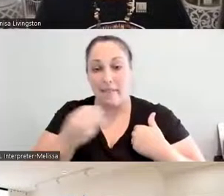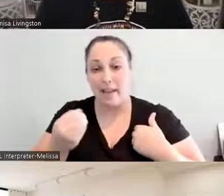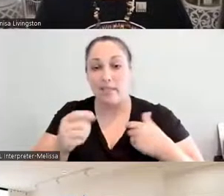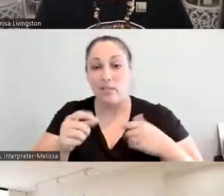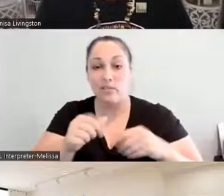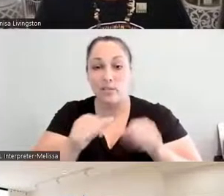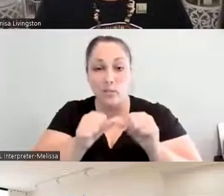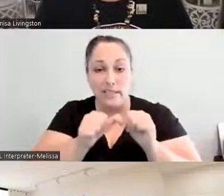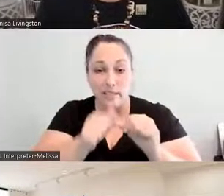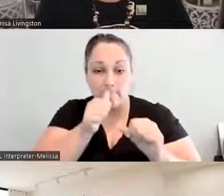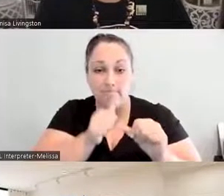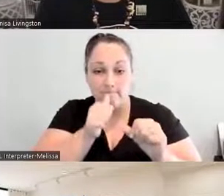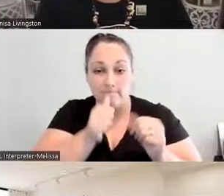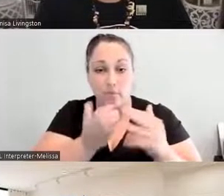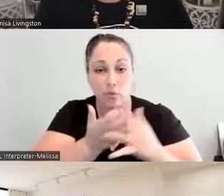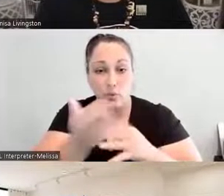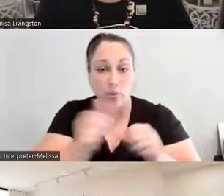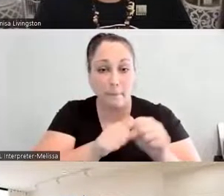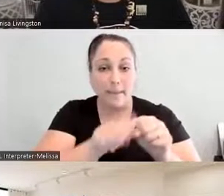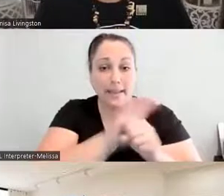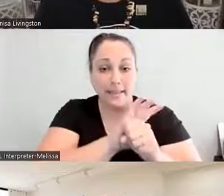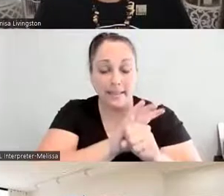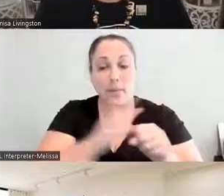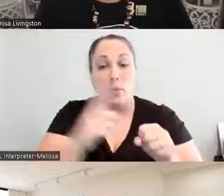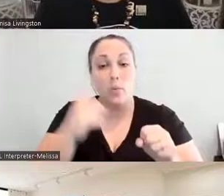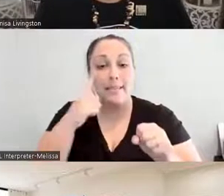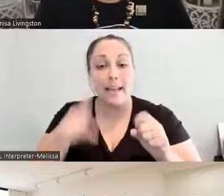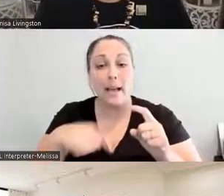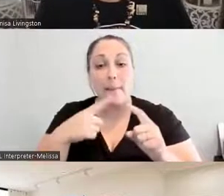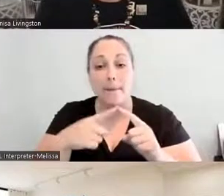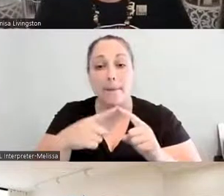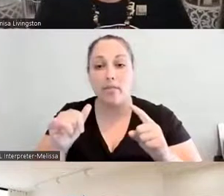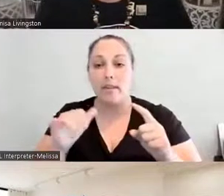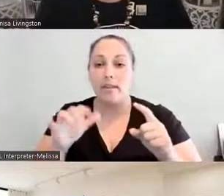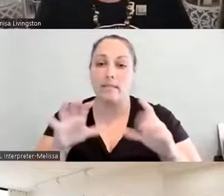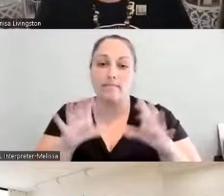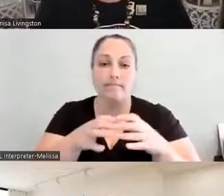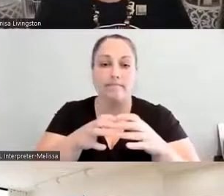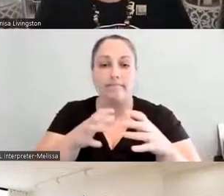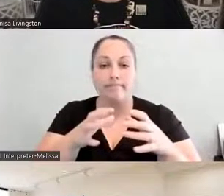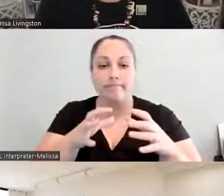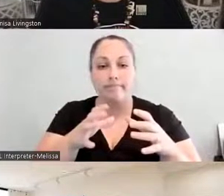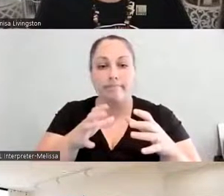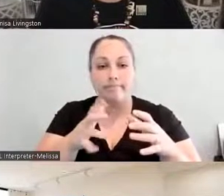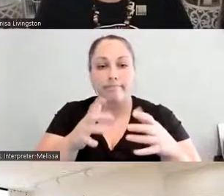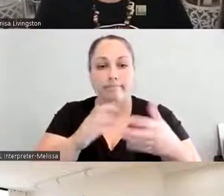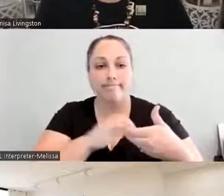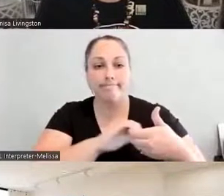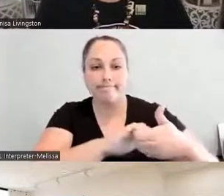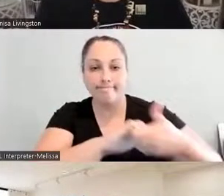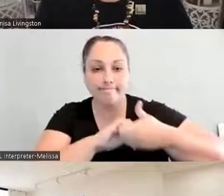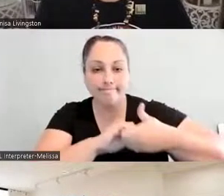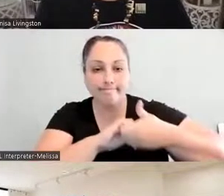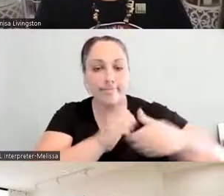We think about, you know, the creative and collective strategies and solutions to be able to help our people to